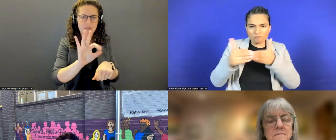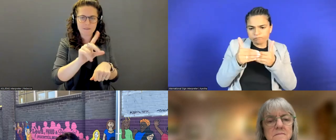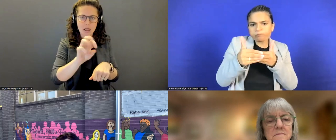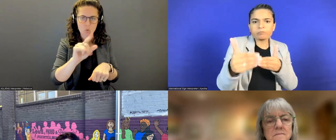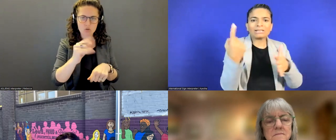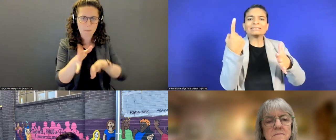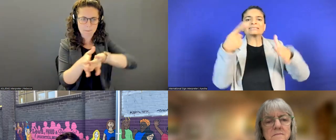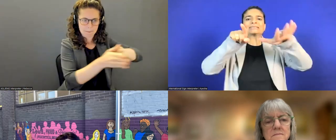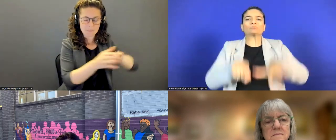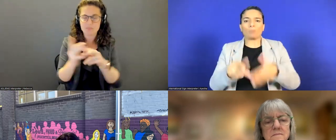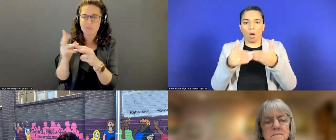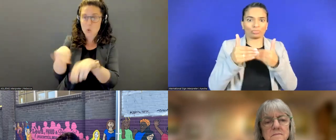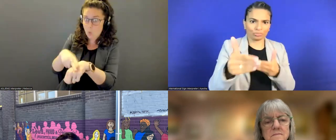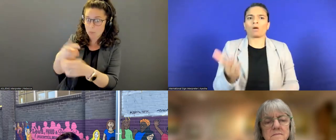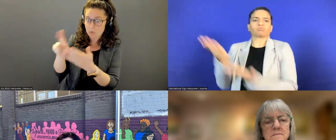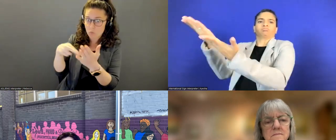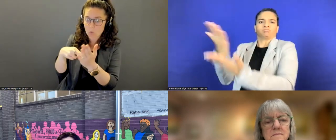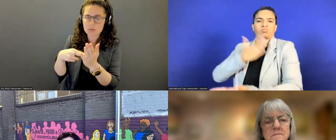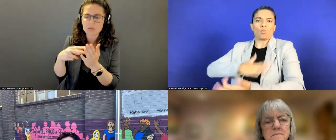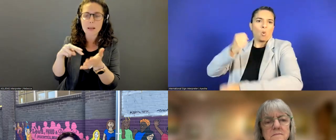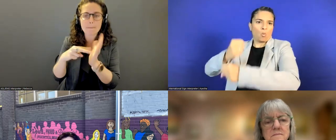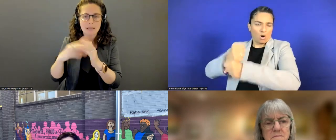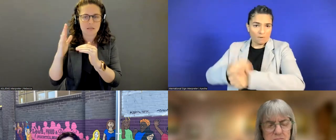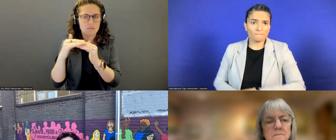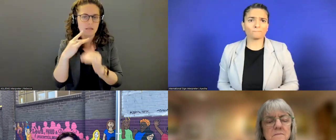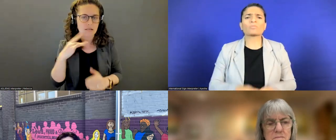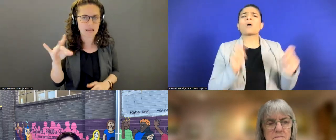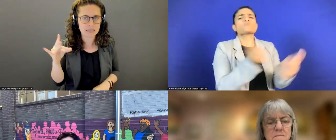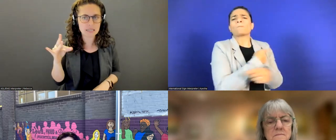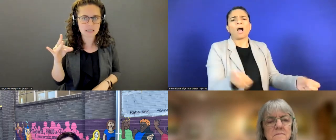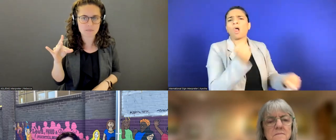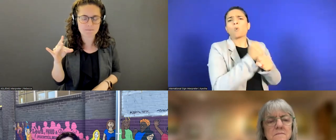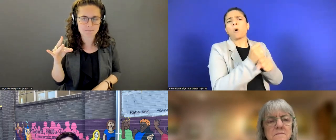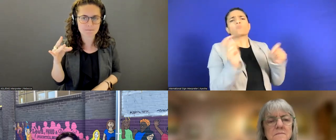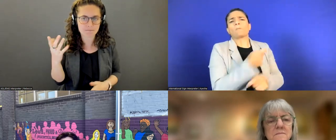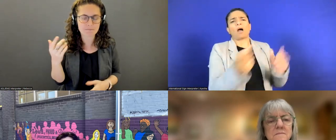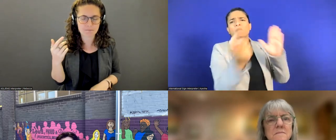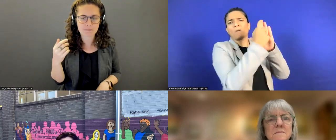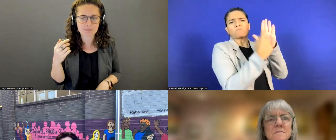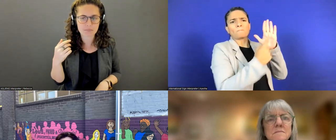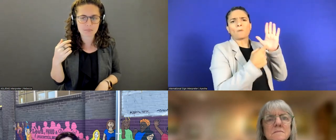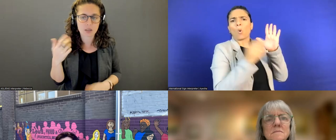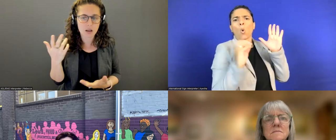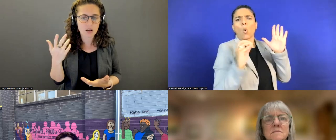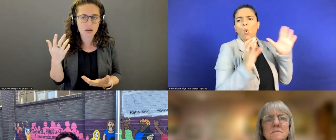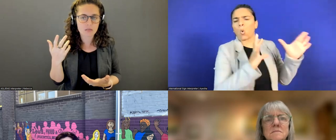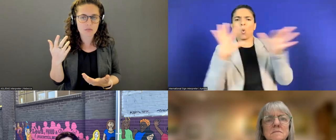do require all candidates to be at least 18 years of age. That also speaks to our work.